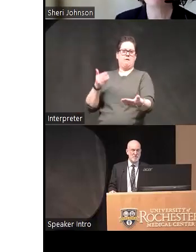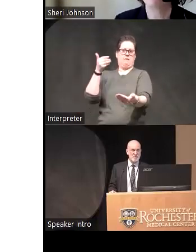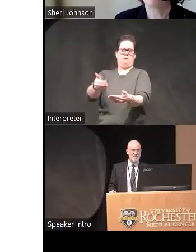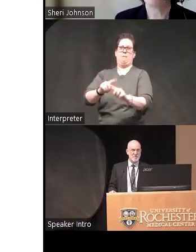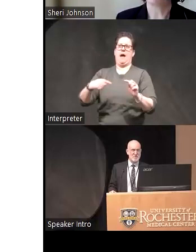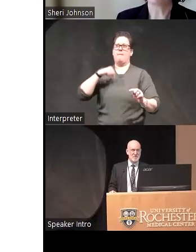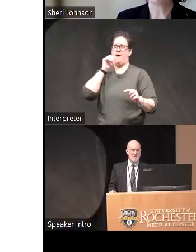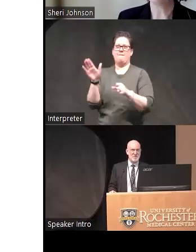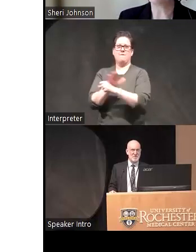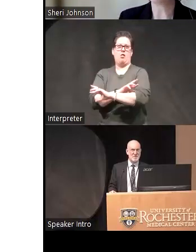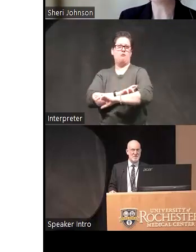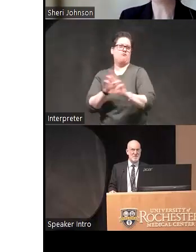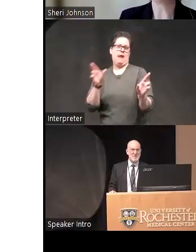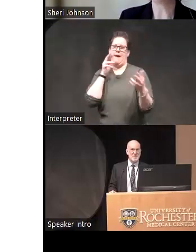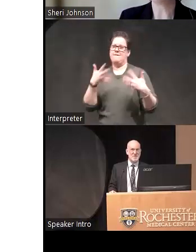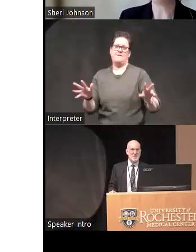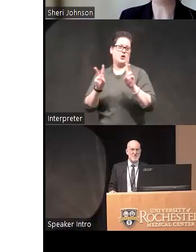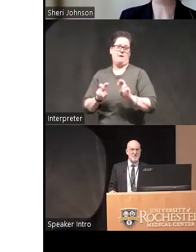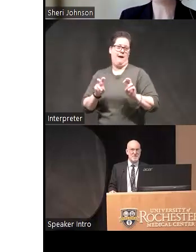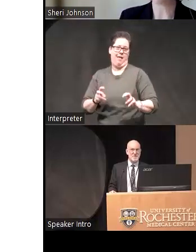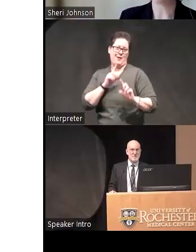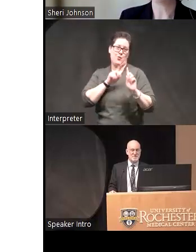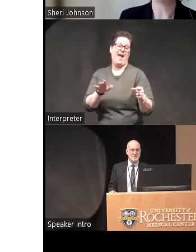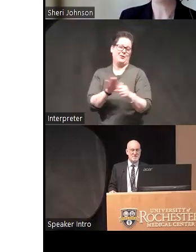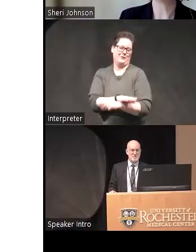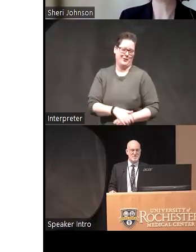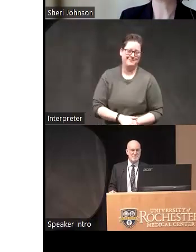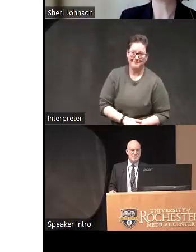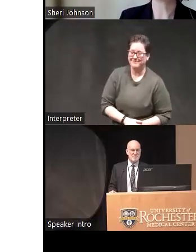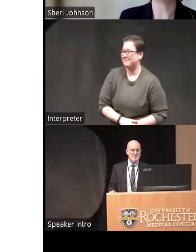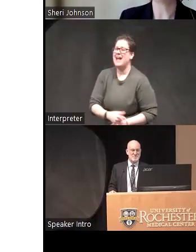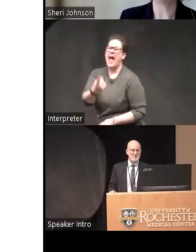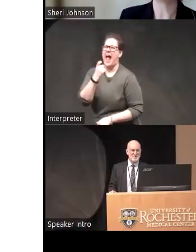and analyzes done yet to give you the full answer I want to give ask me that question a few months